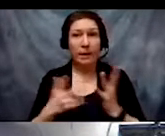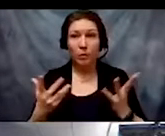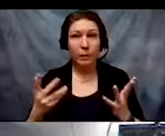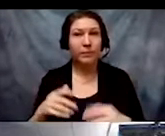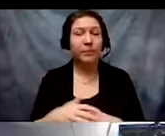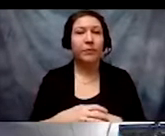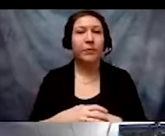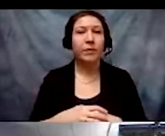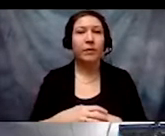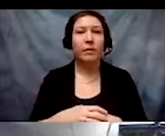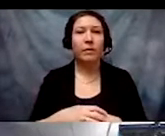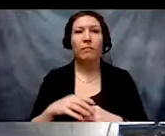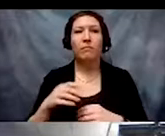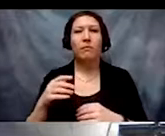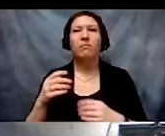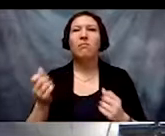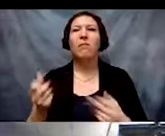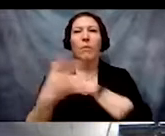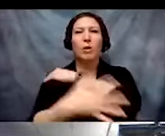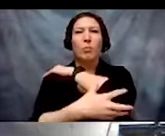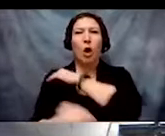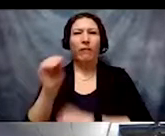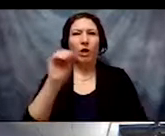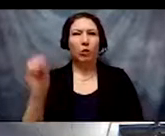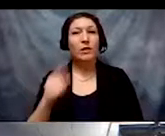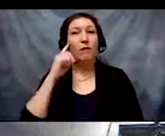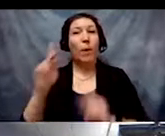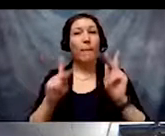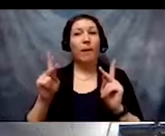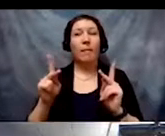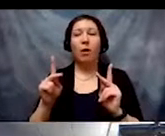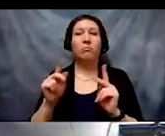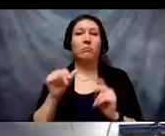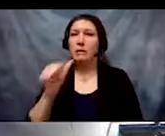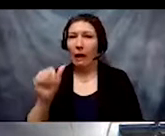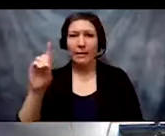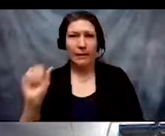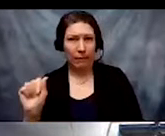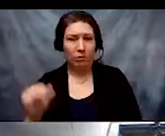represent poverty rates for non-disabled people. The blue bars represent